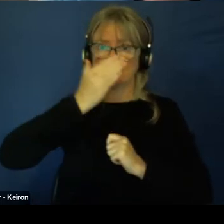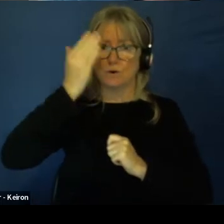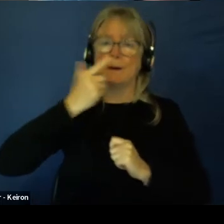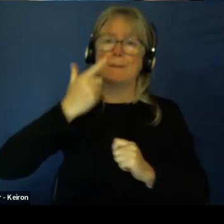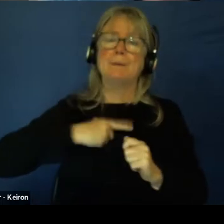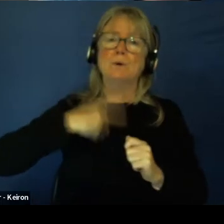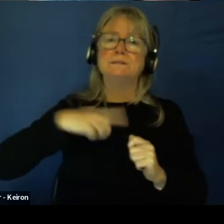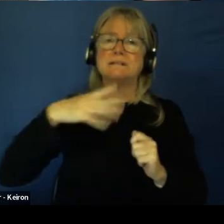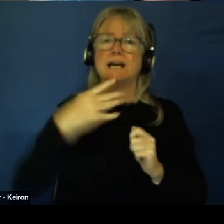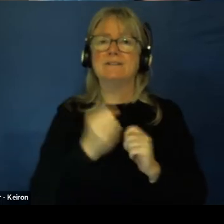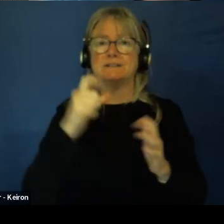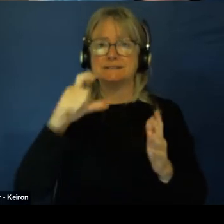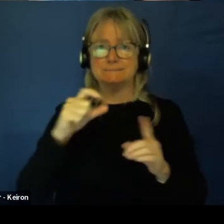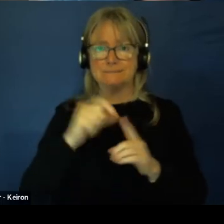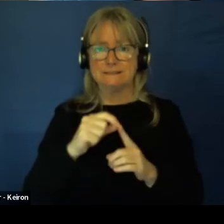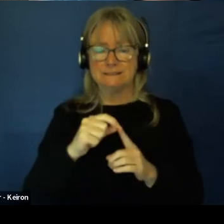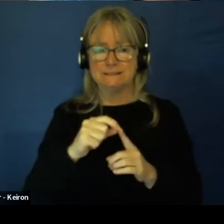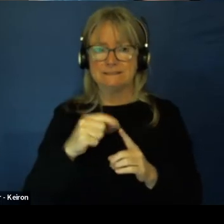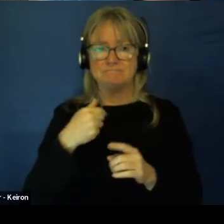Because of my cerebral palsy.